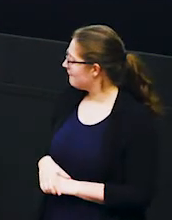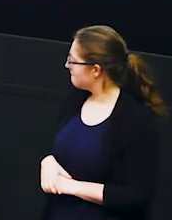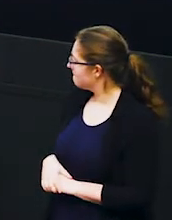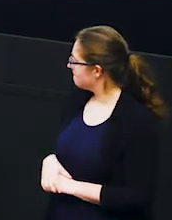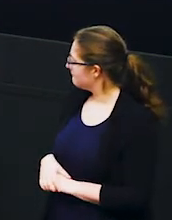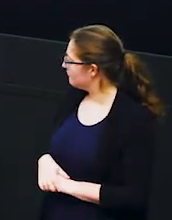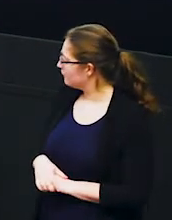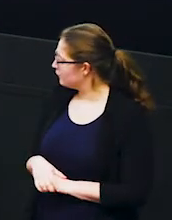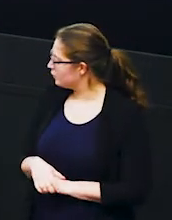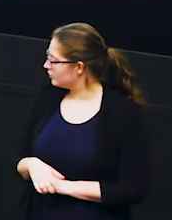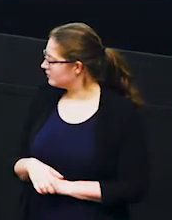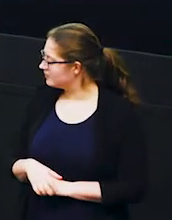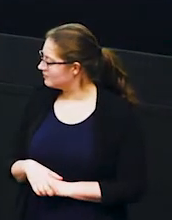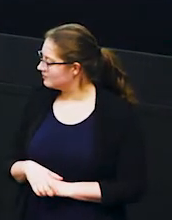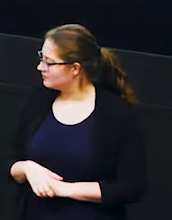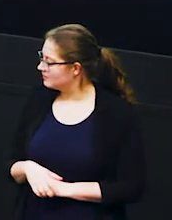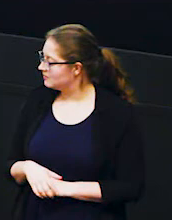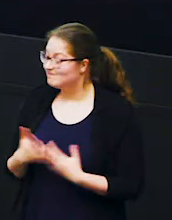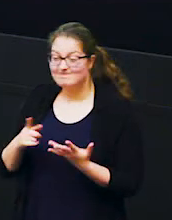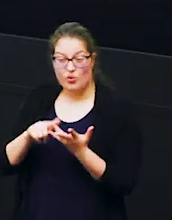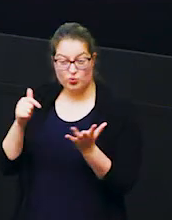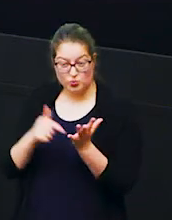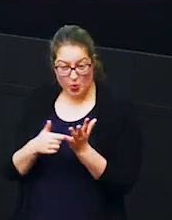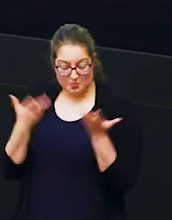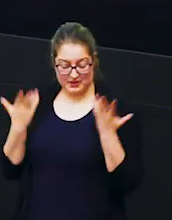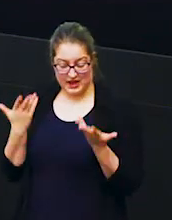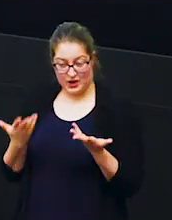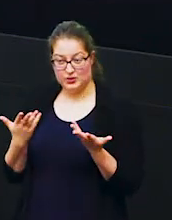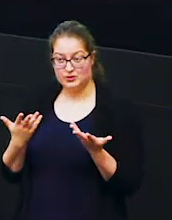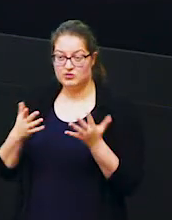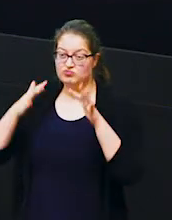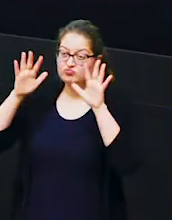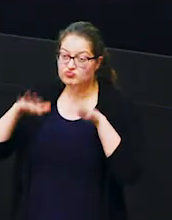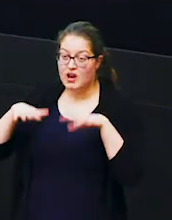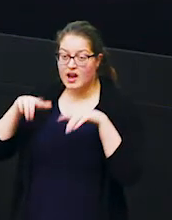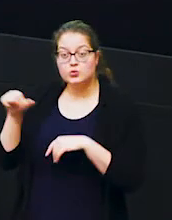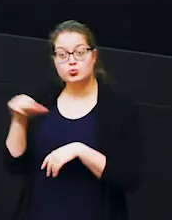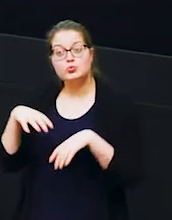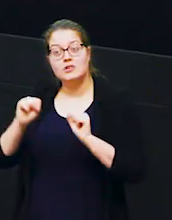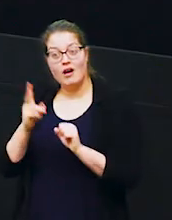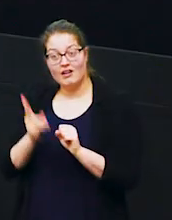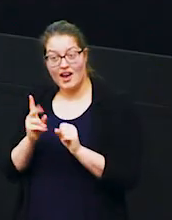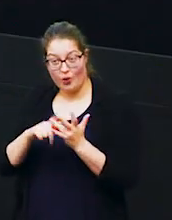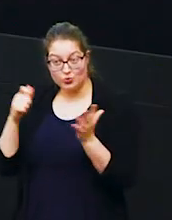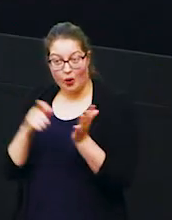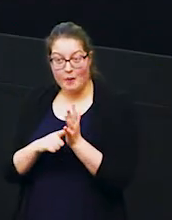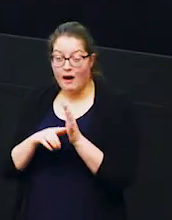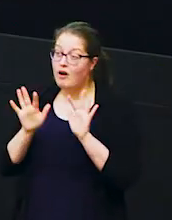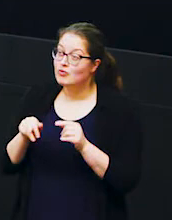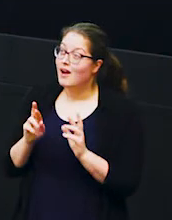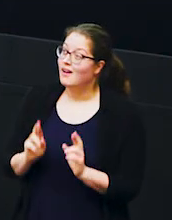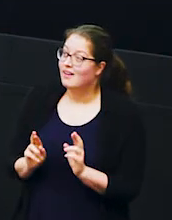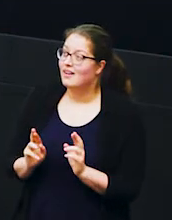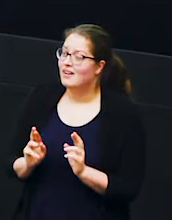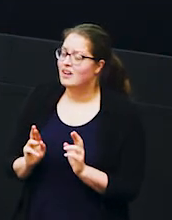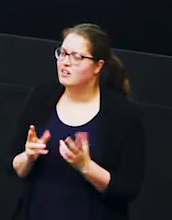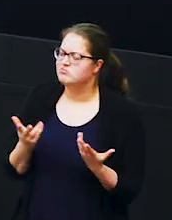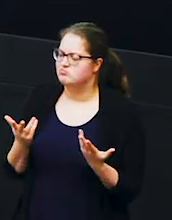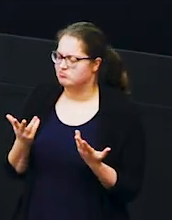but it's now october and the rains are meant to start again in october but so far there's barely